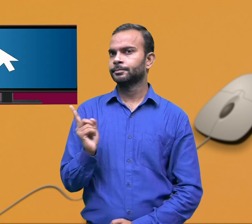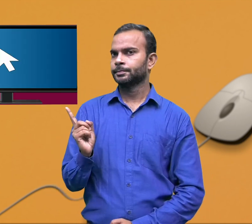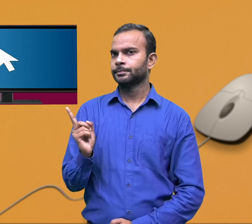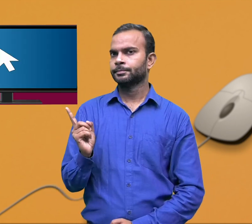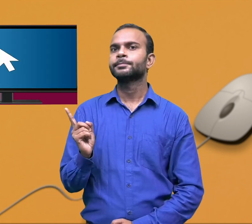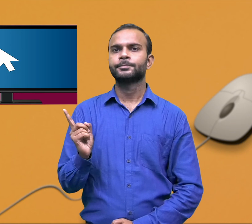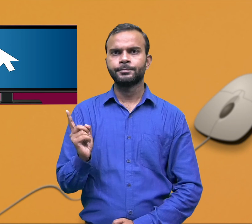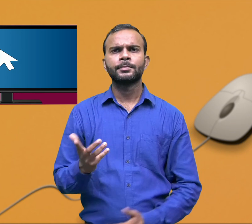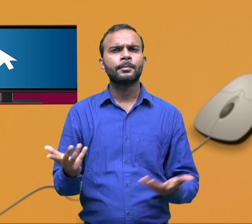Pointing